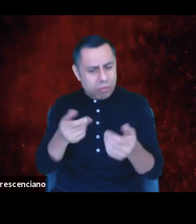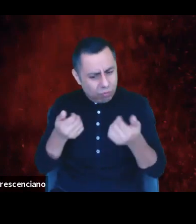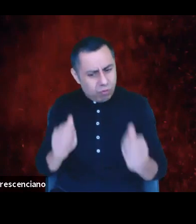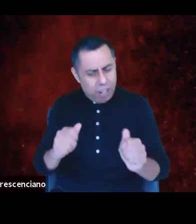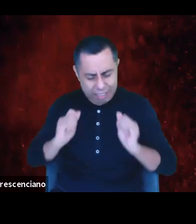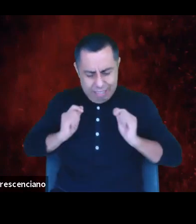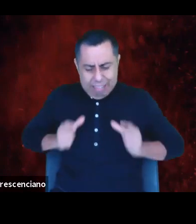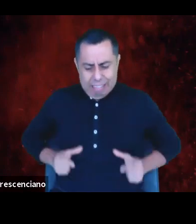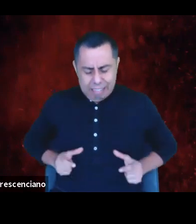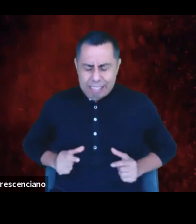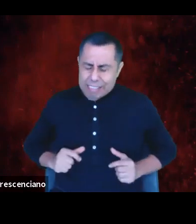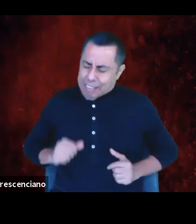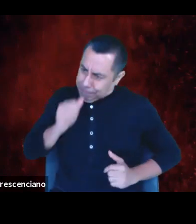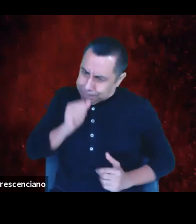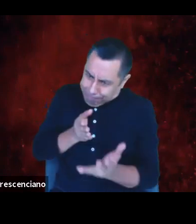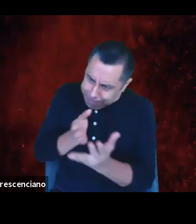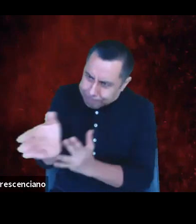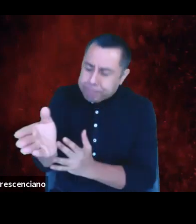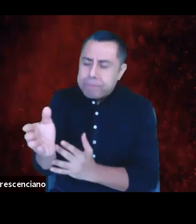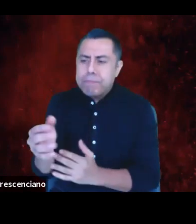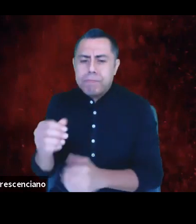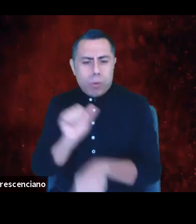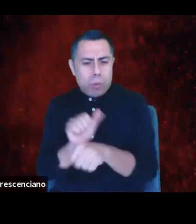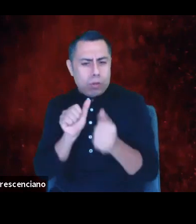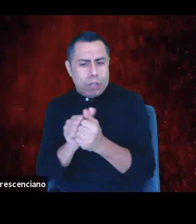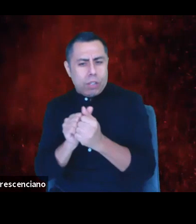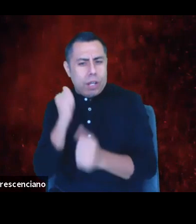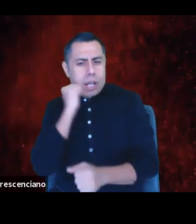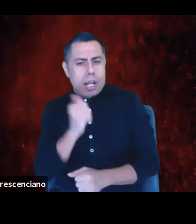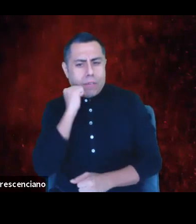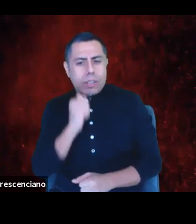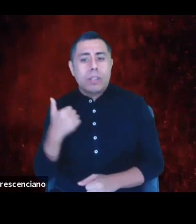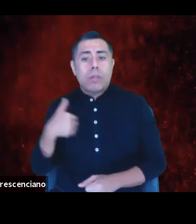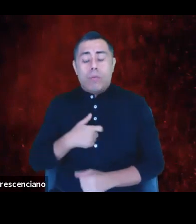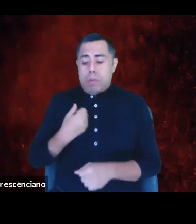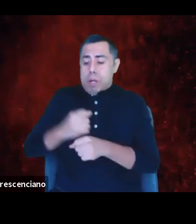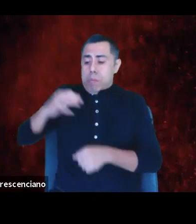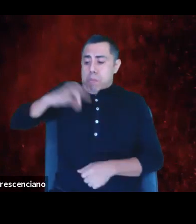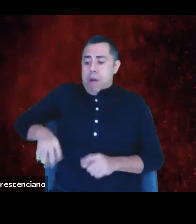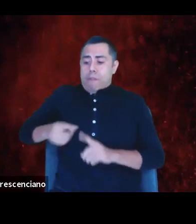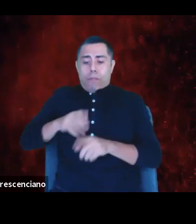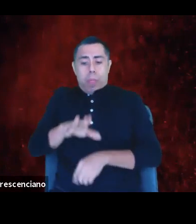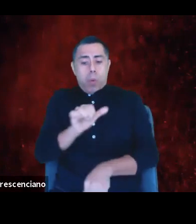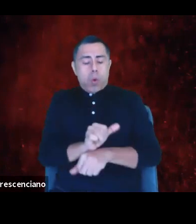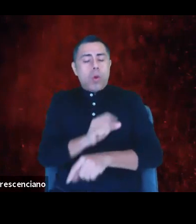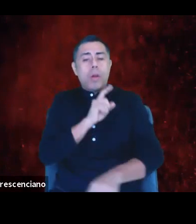We've profited off of their work, yet yet refuse to set them up with a runway to a fully realized career.